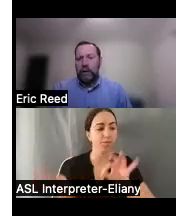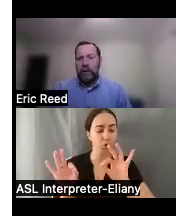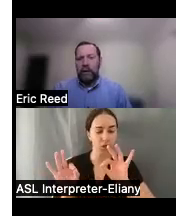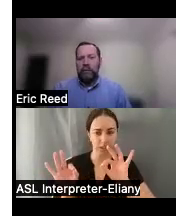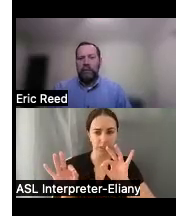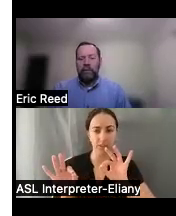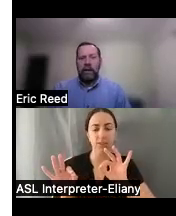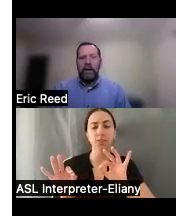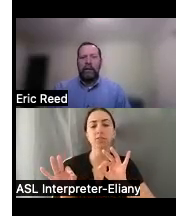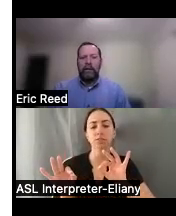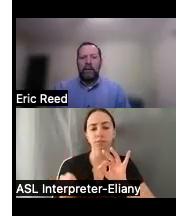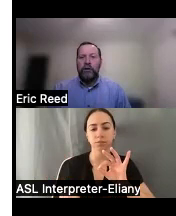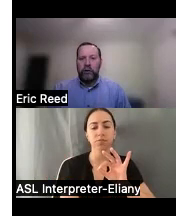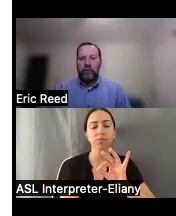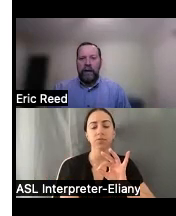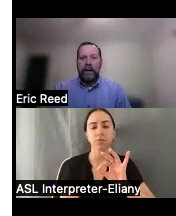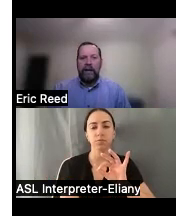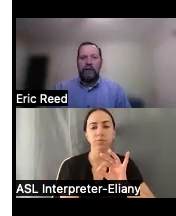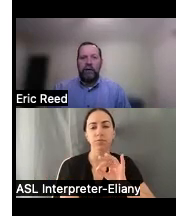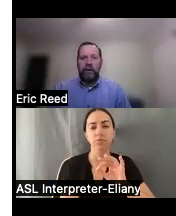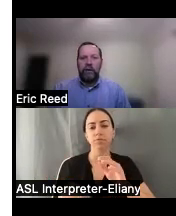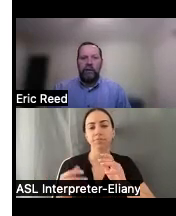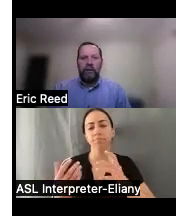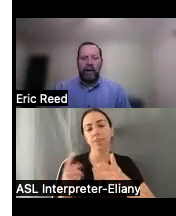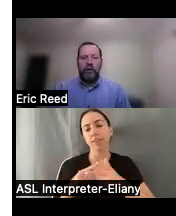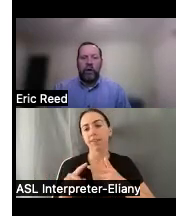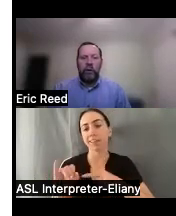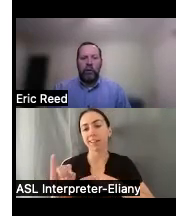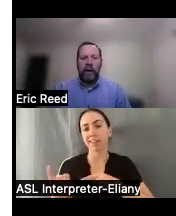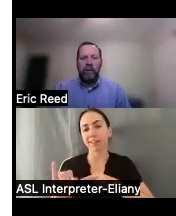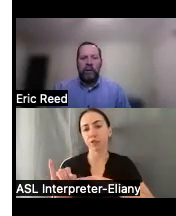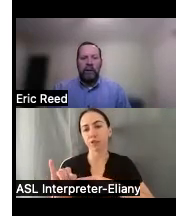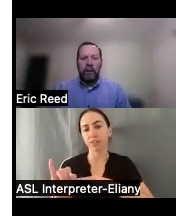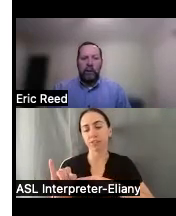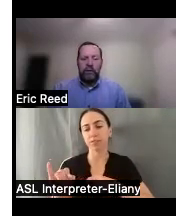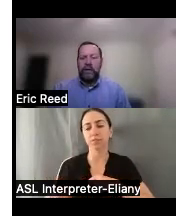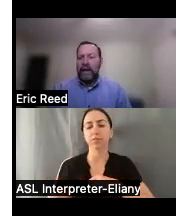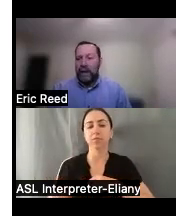of the you know I the the interest rate I guess on the financial Loan program uh which since I